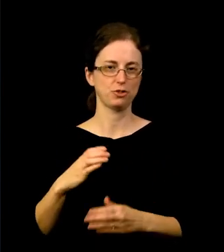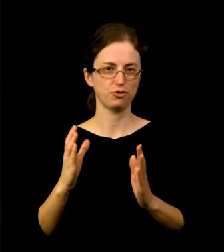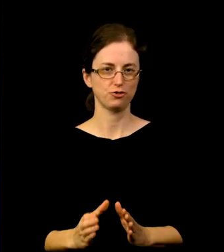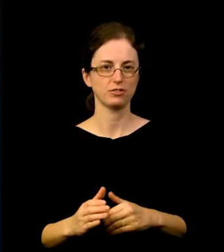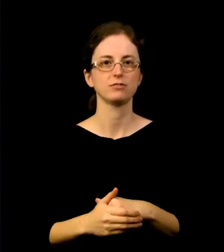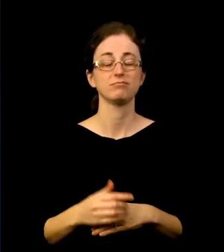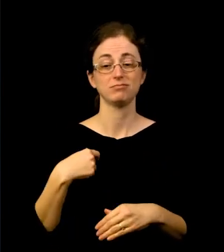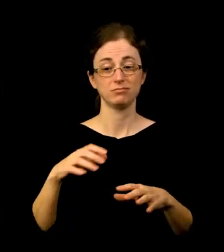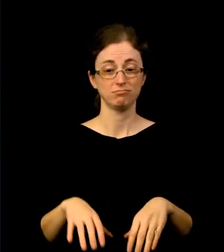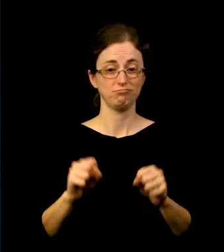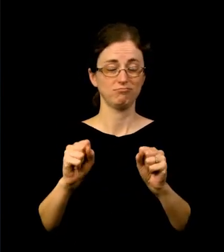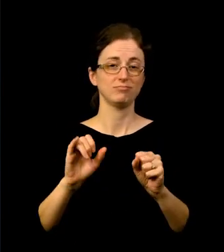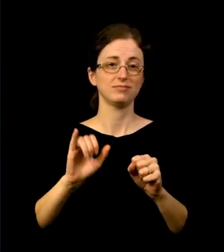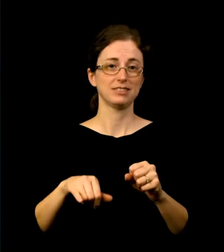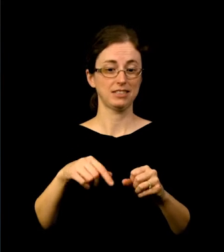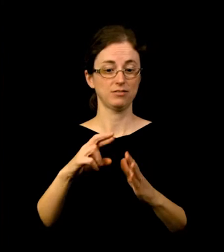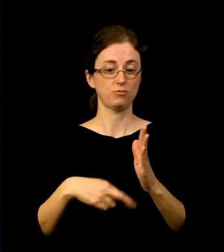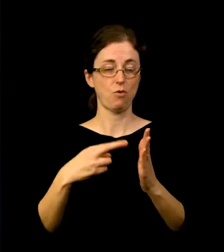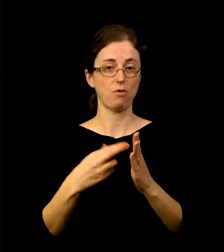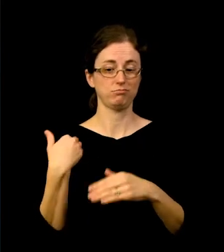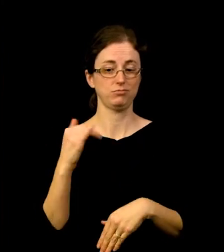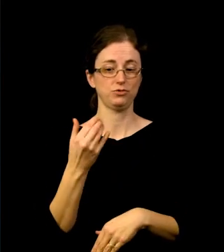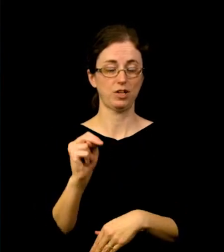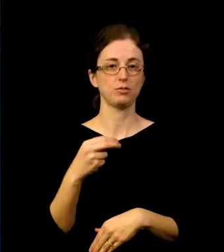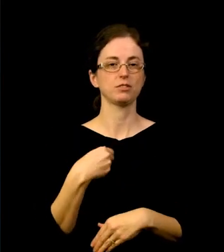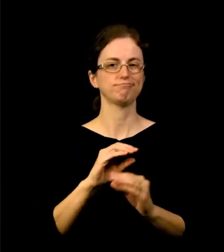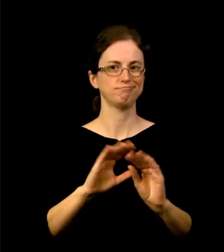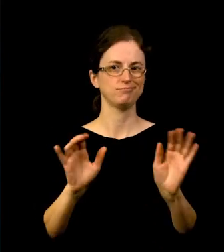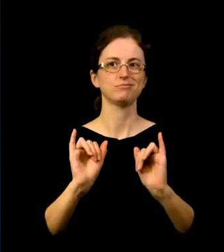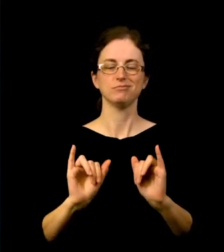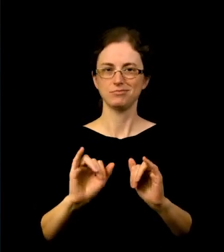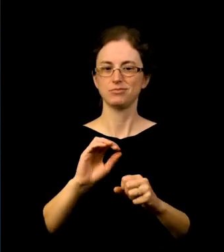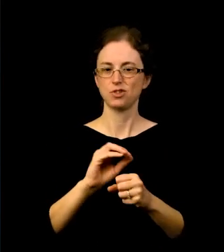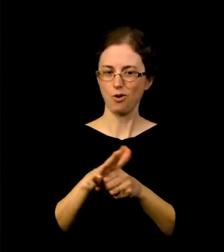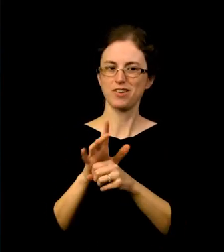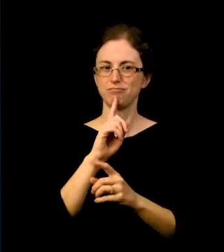Encountering art remotely from our homes and often digitally underscored how much art helps us.